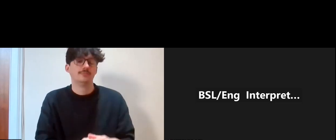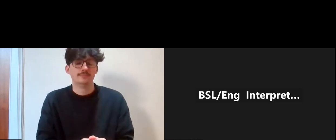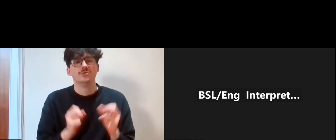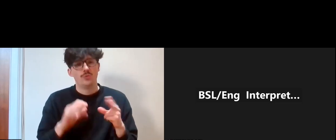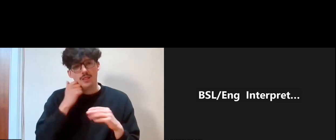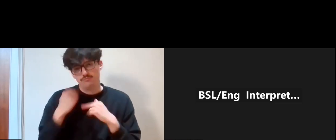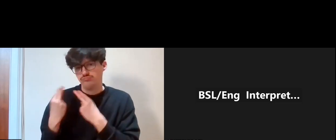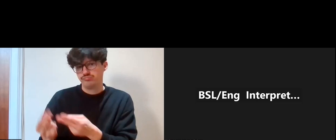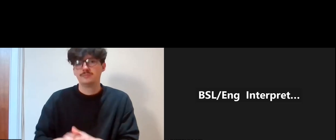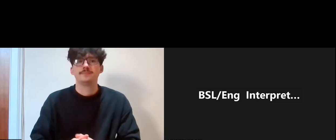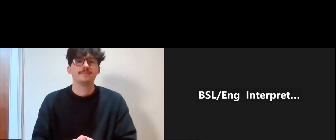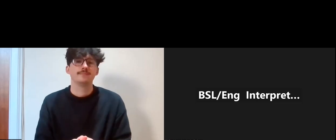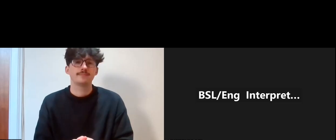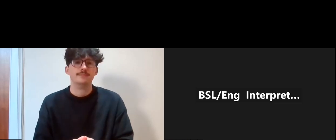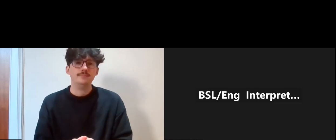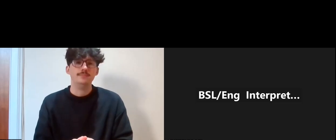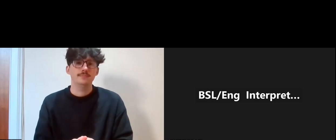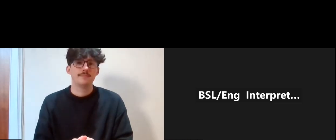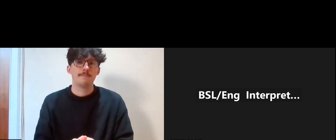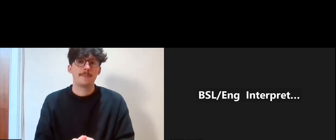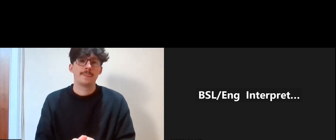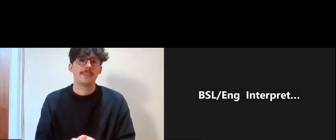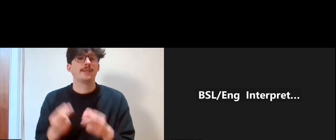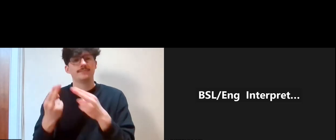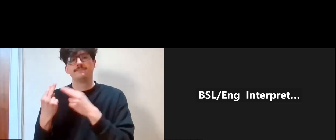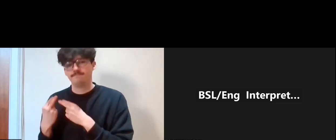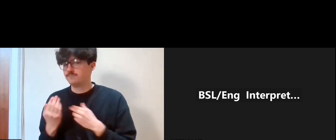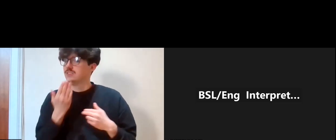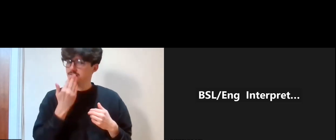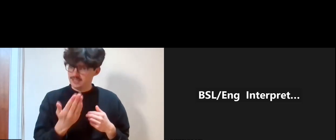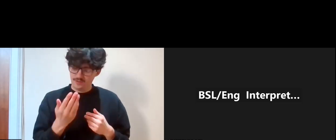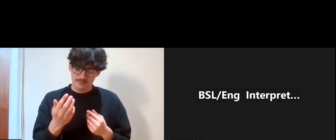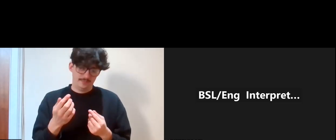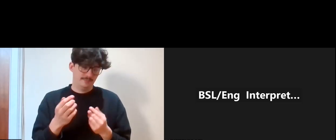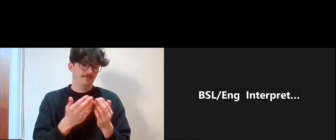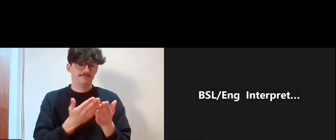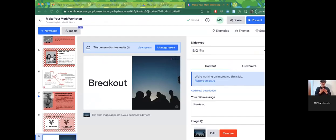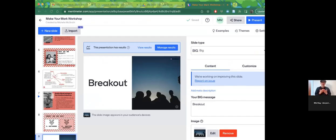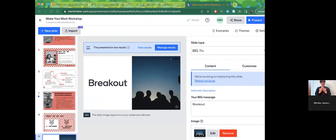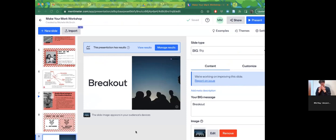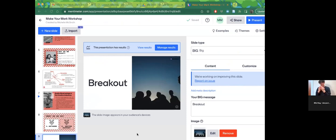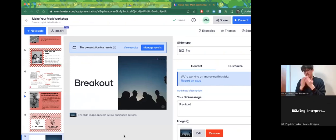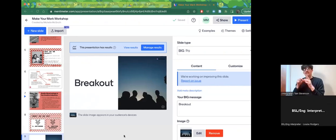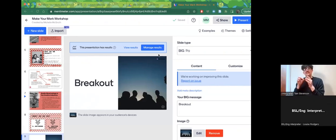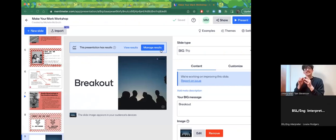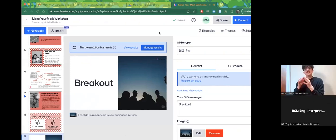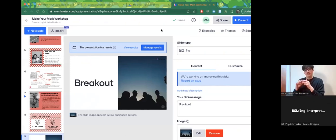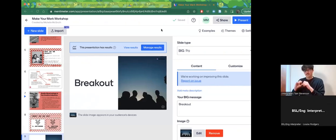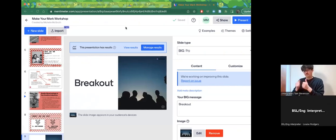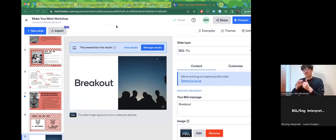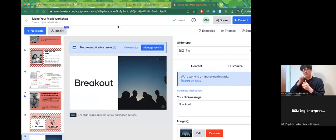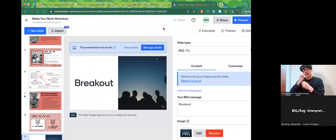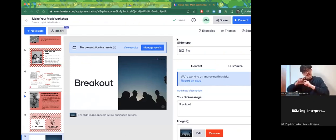Thank you, Debbie for that. I'm sure that we'll continue on those conversations as